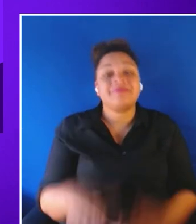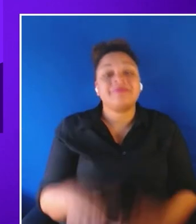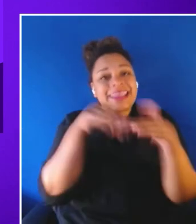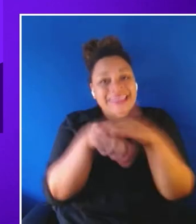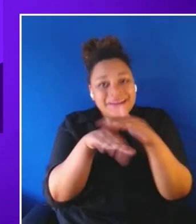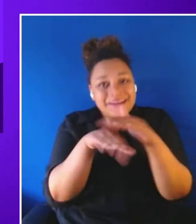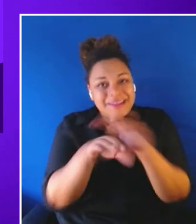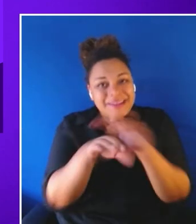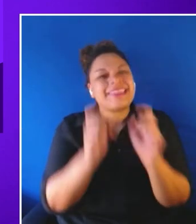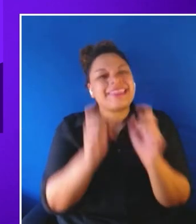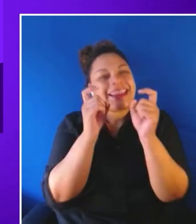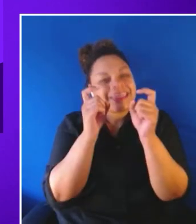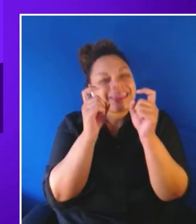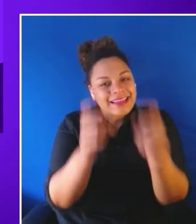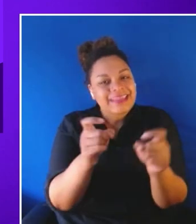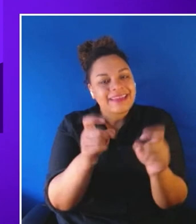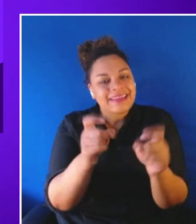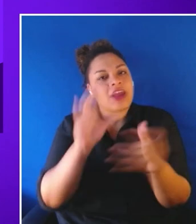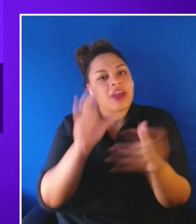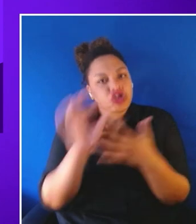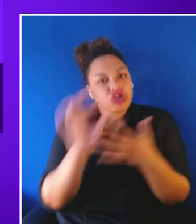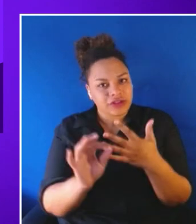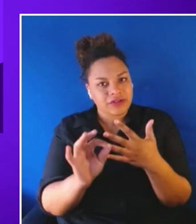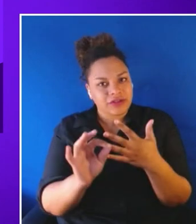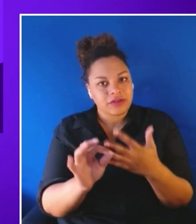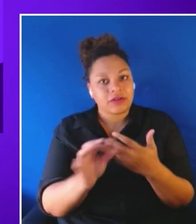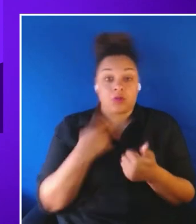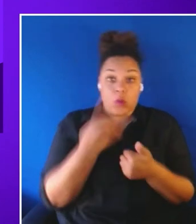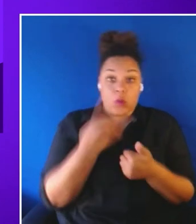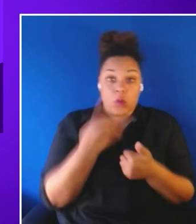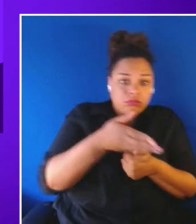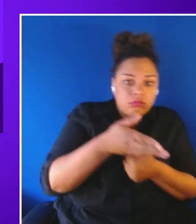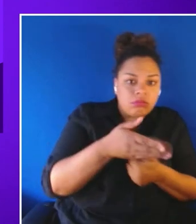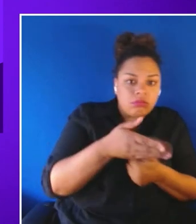If we use as a reference what we know from web accessibility content guidelines